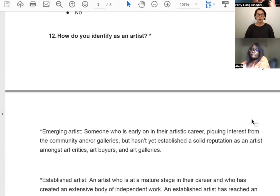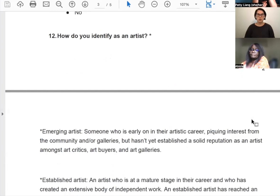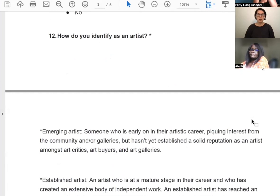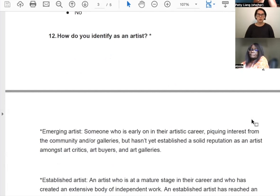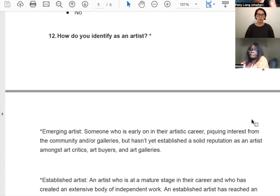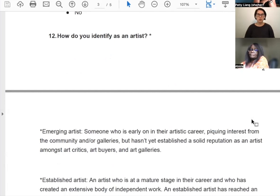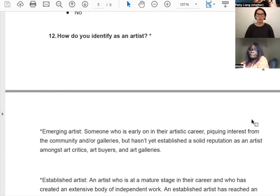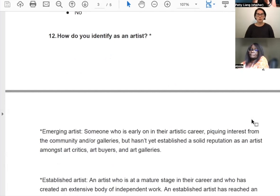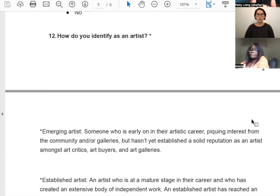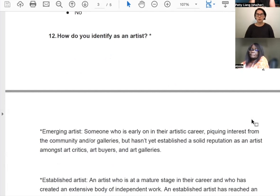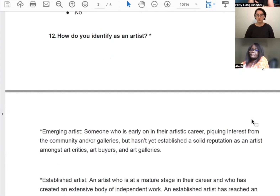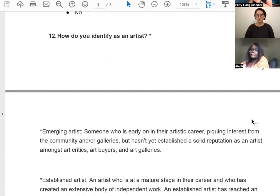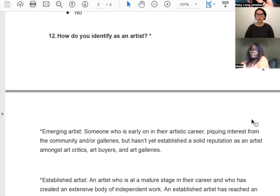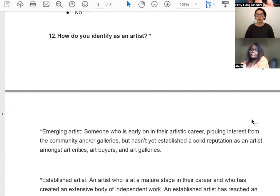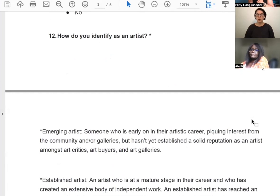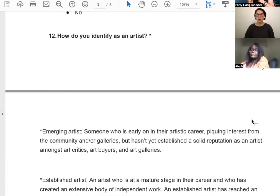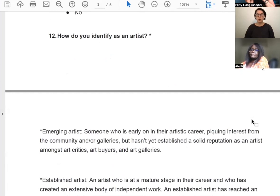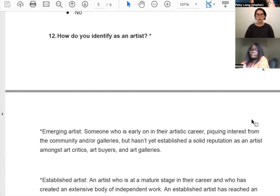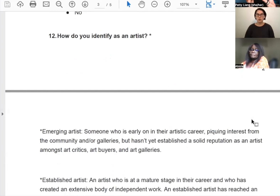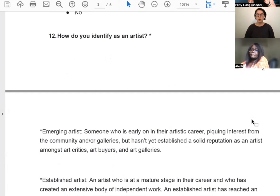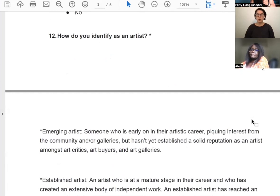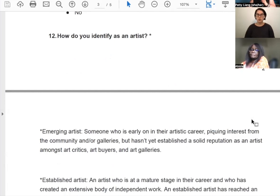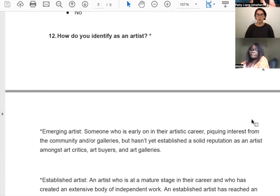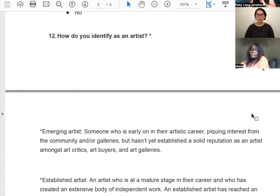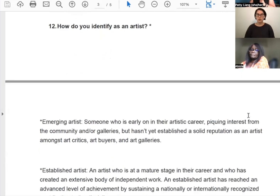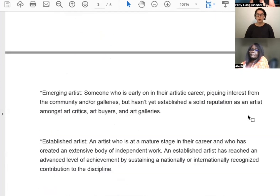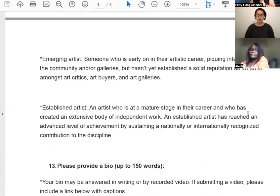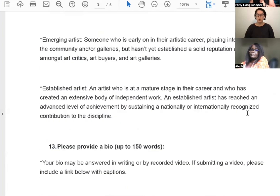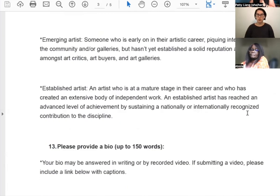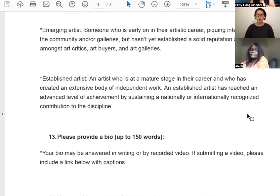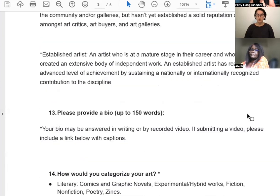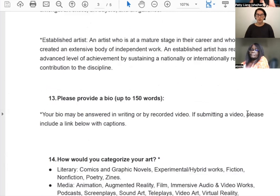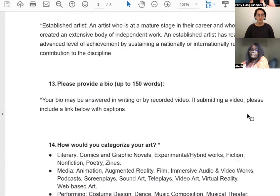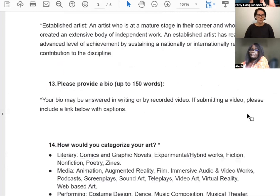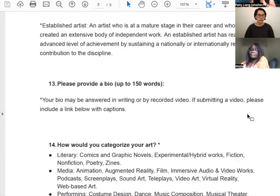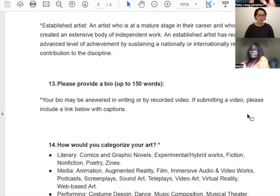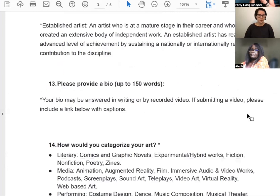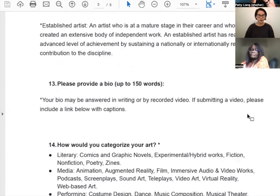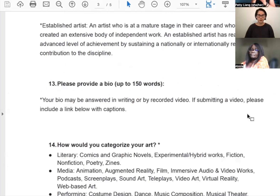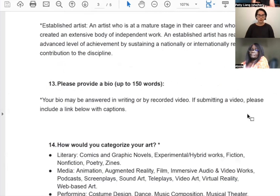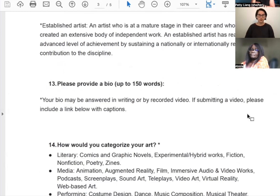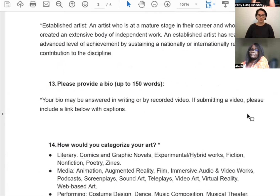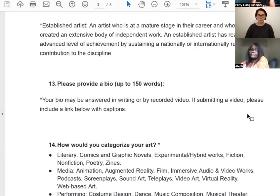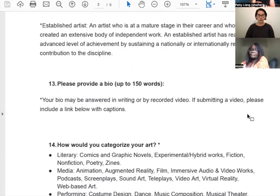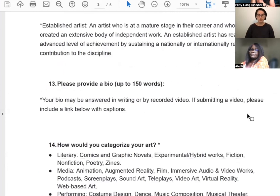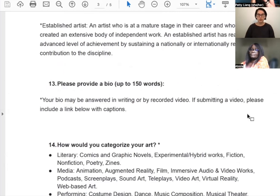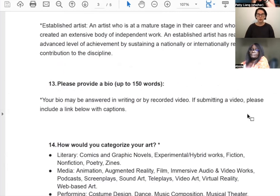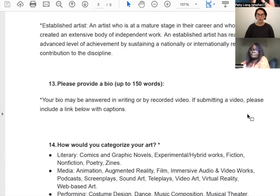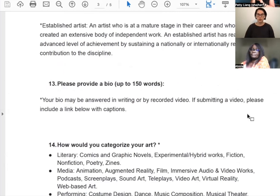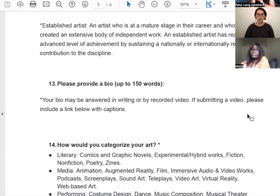and then do you identify as a new or emerging artist or a seasoned artist? Excuse me, established artist,